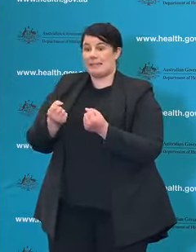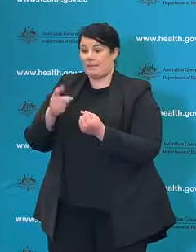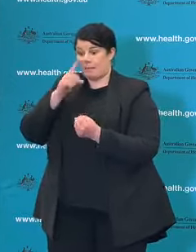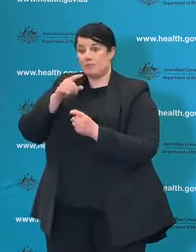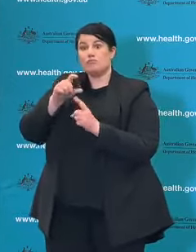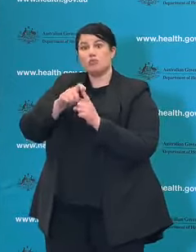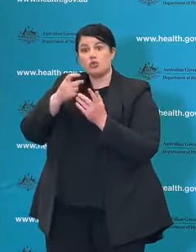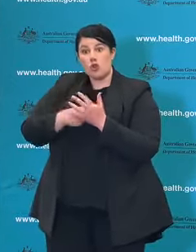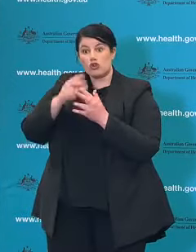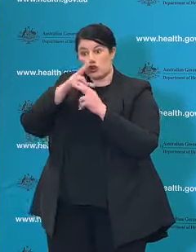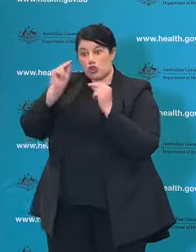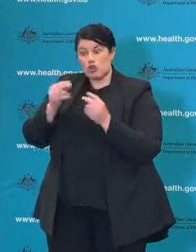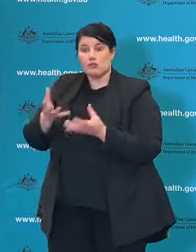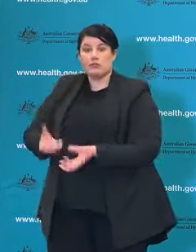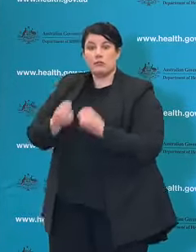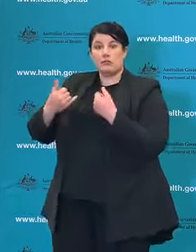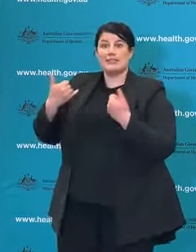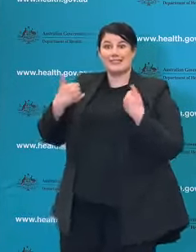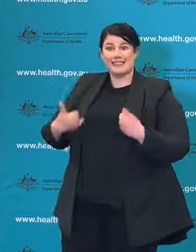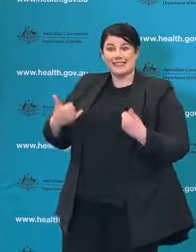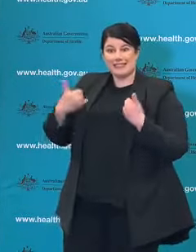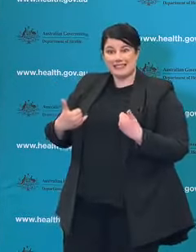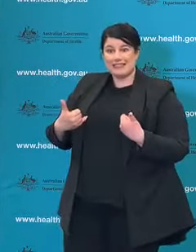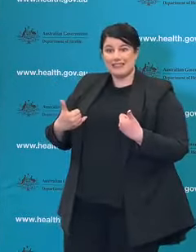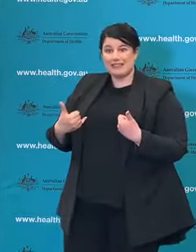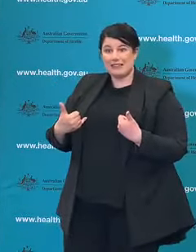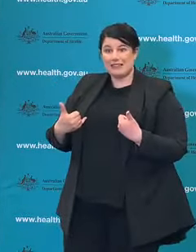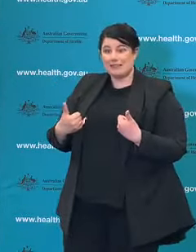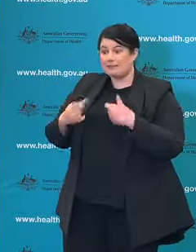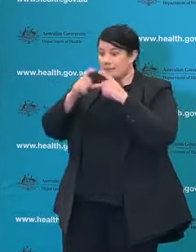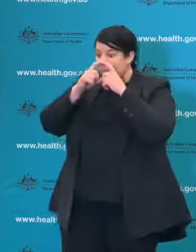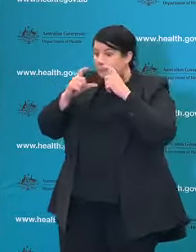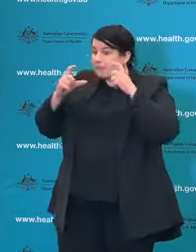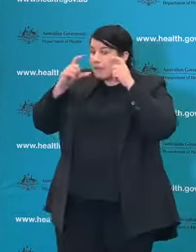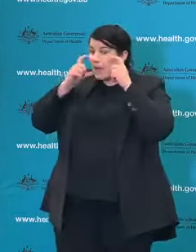healthcare worker cases where standard guidelines based and